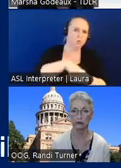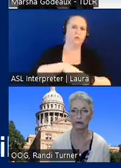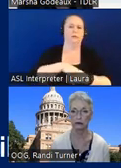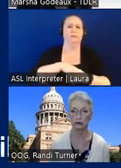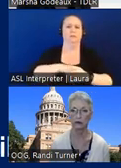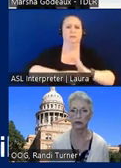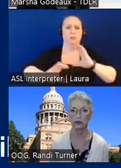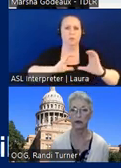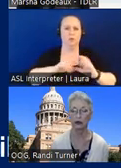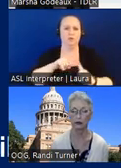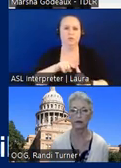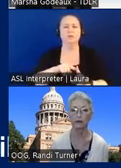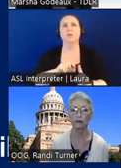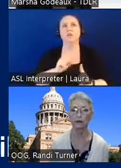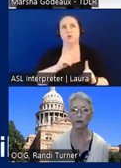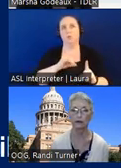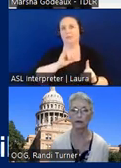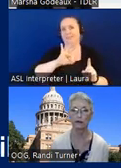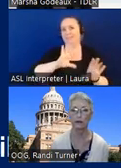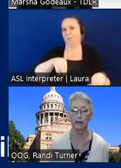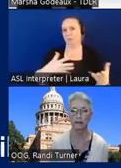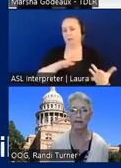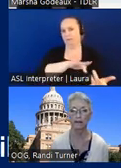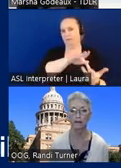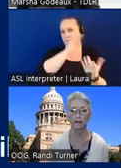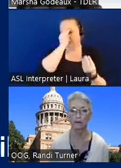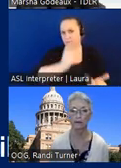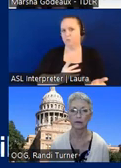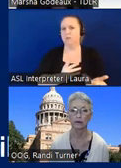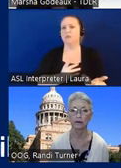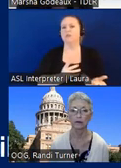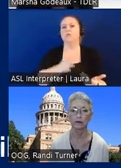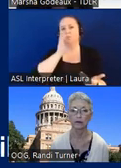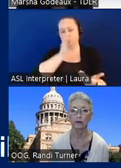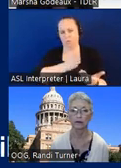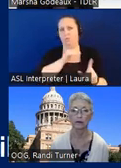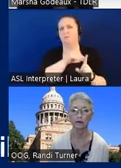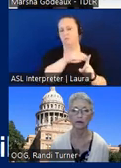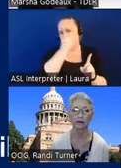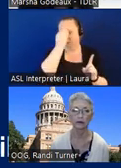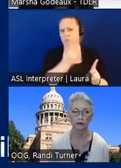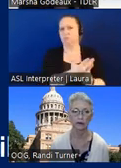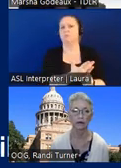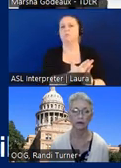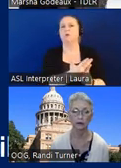the complaint so if you provide your contact information we will notify you of the steps saying